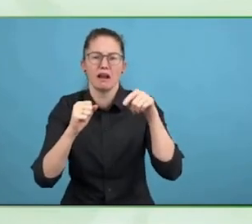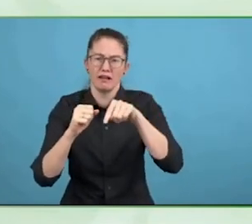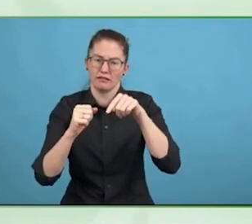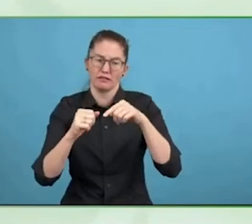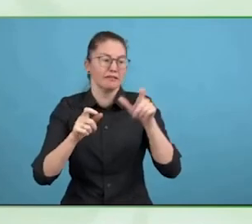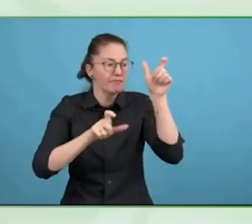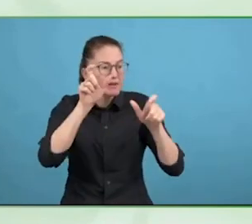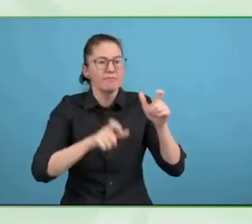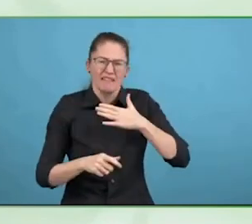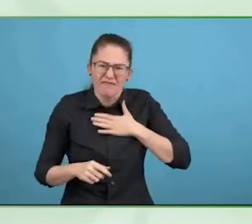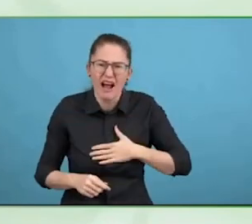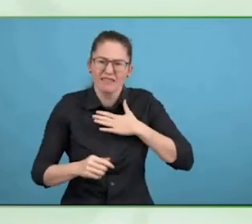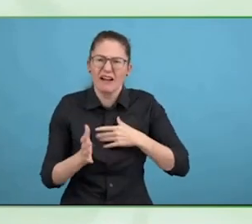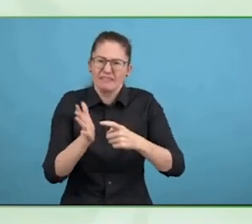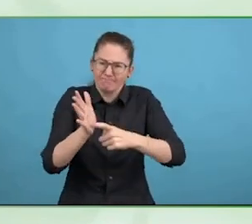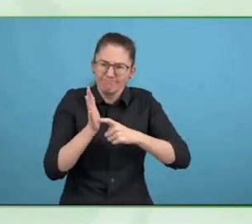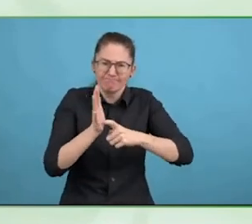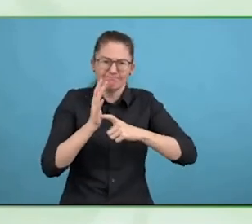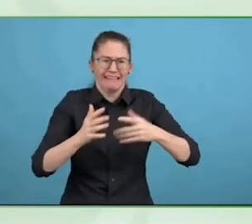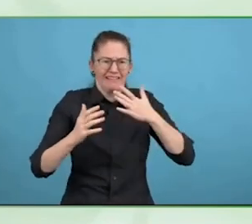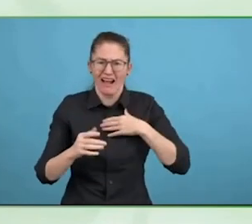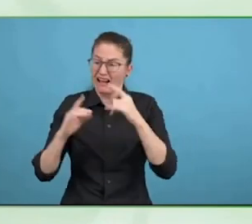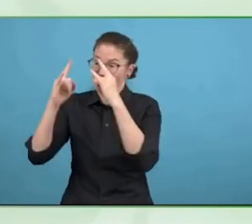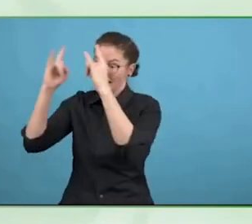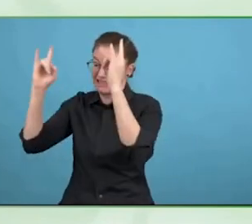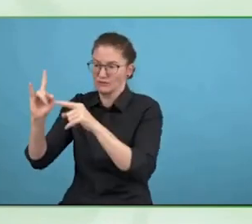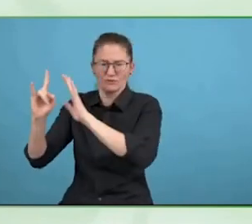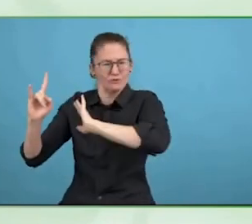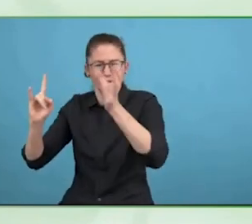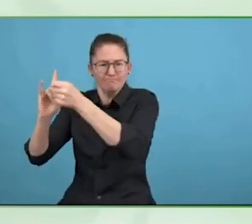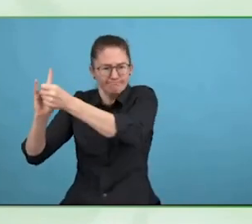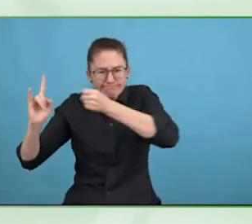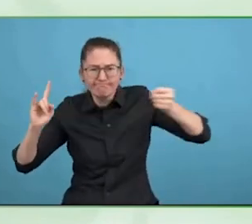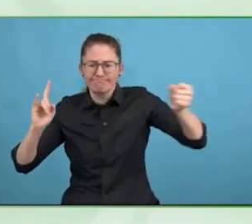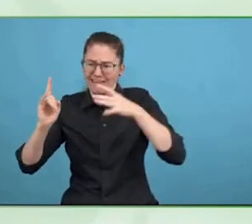The UN committee on the Rights of Persons with Disabilities has said